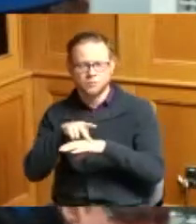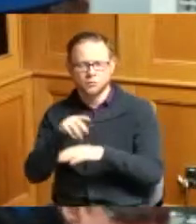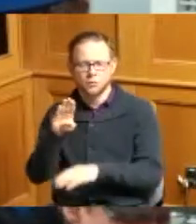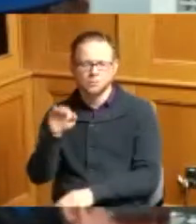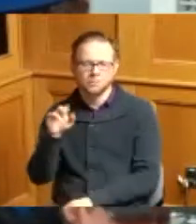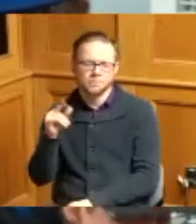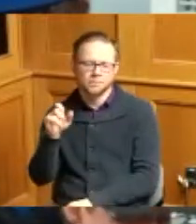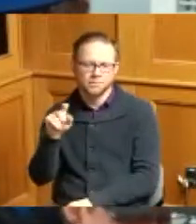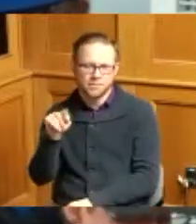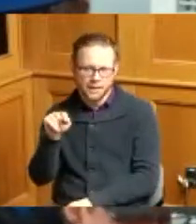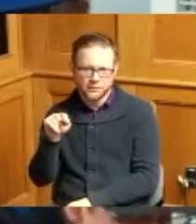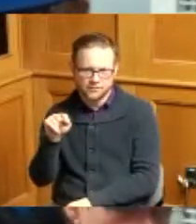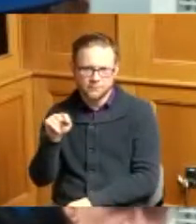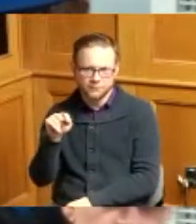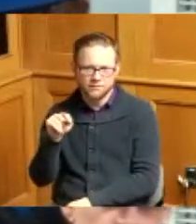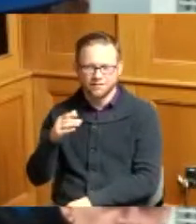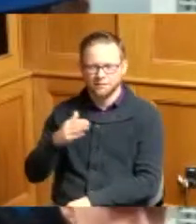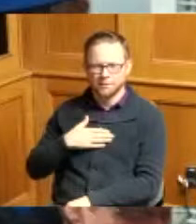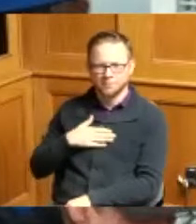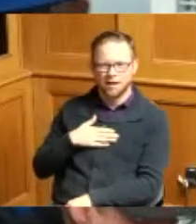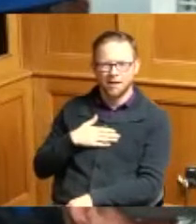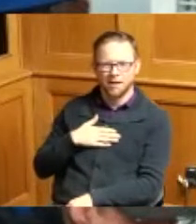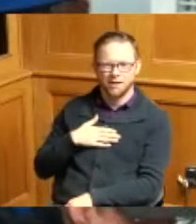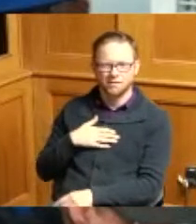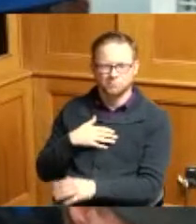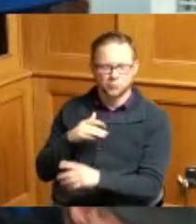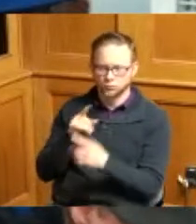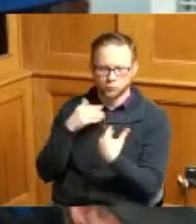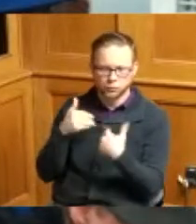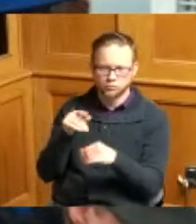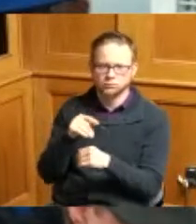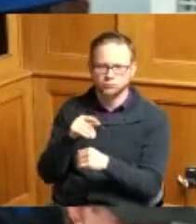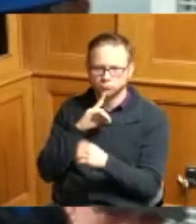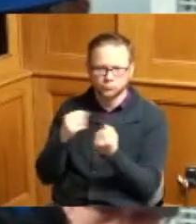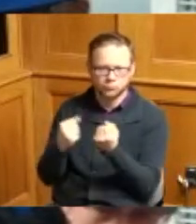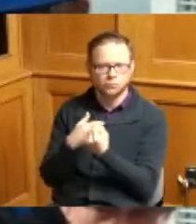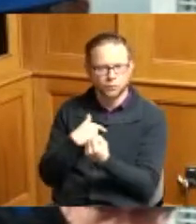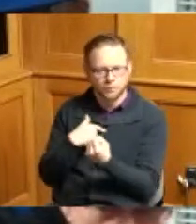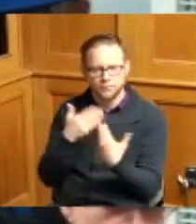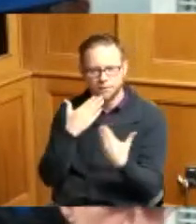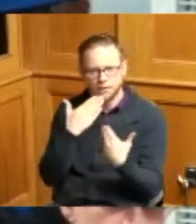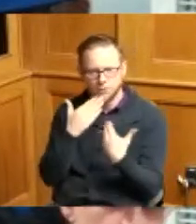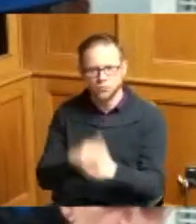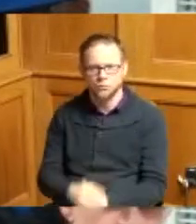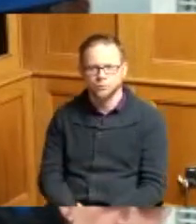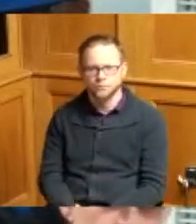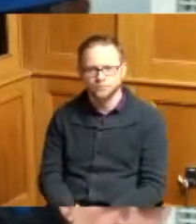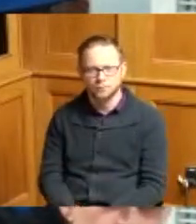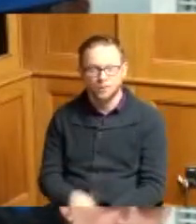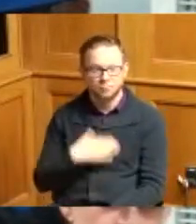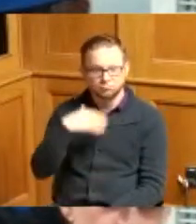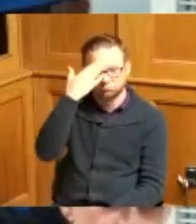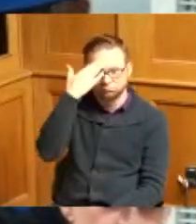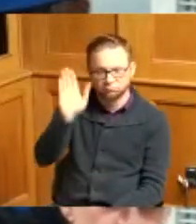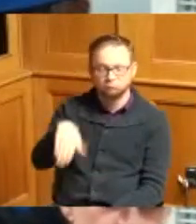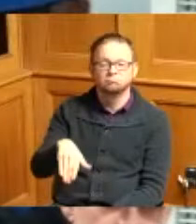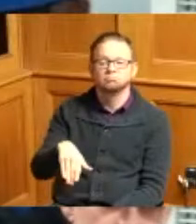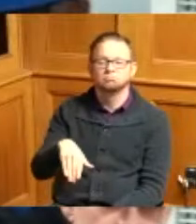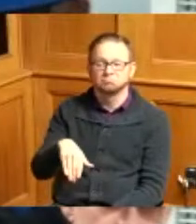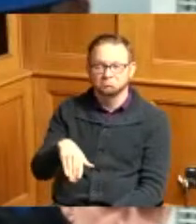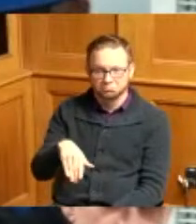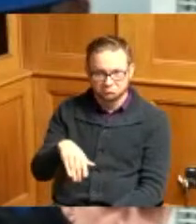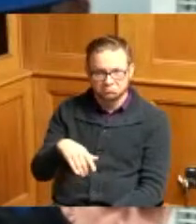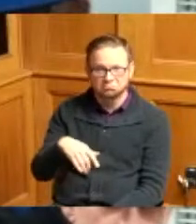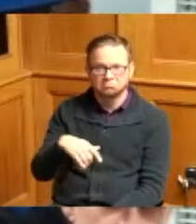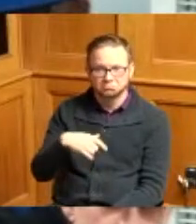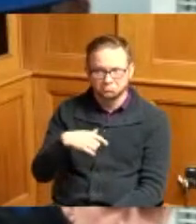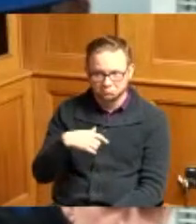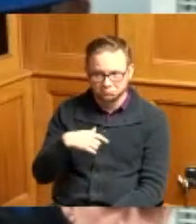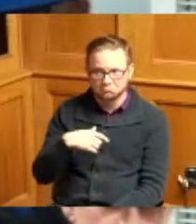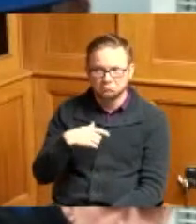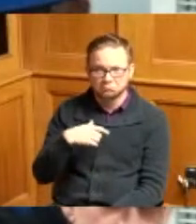and my a.d so thank you and hey our revenge number two we'll be starting pretty soon